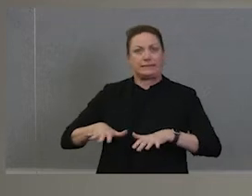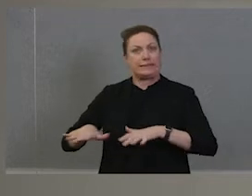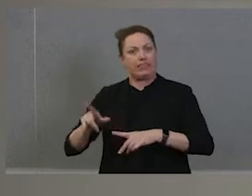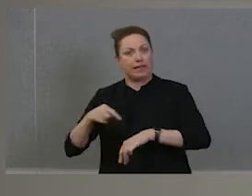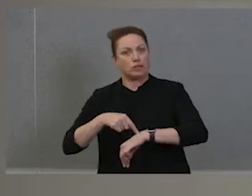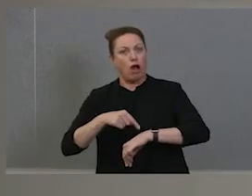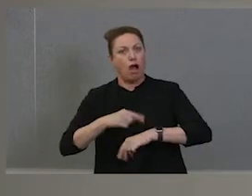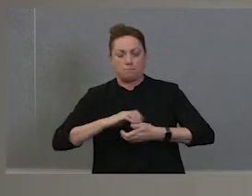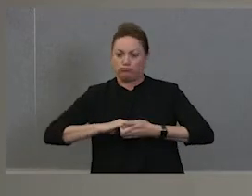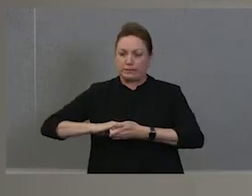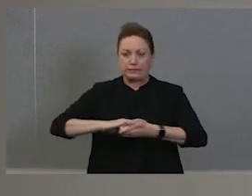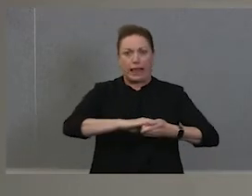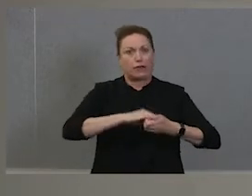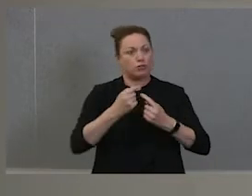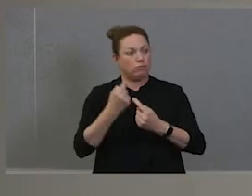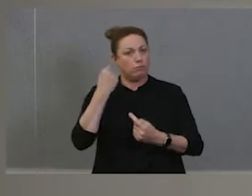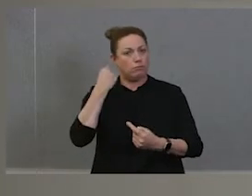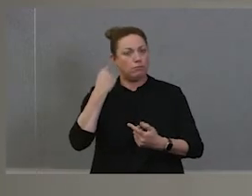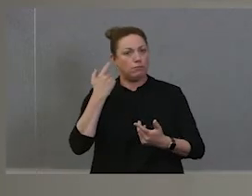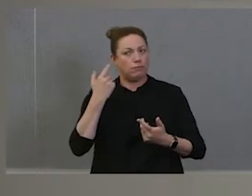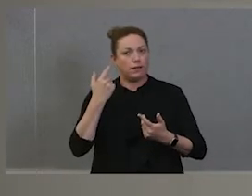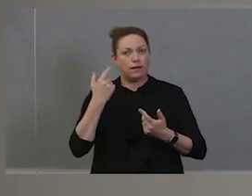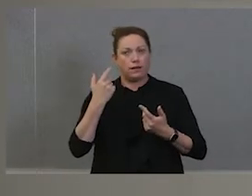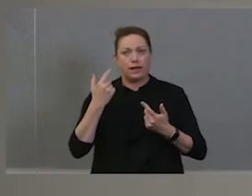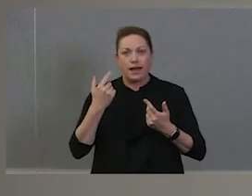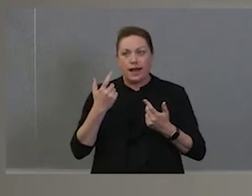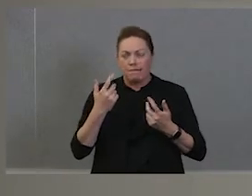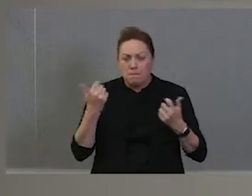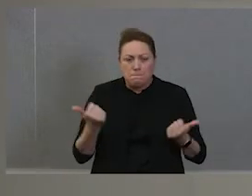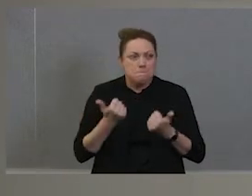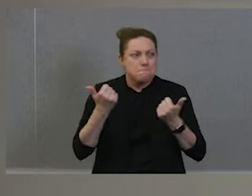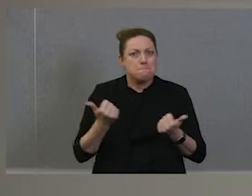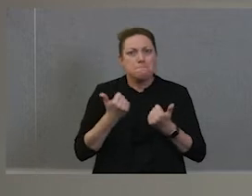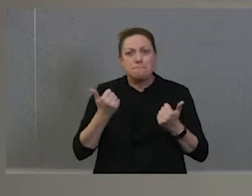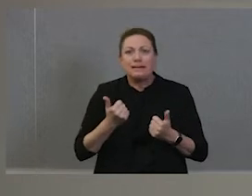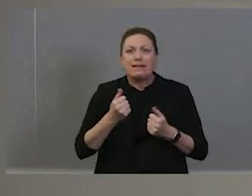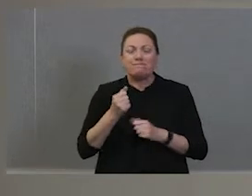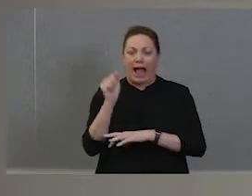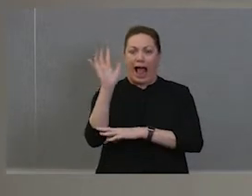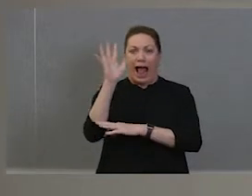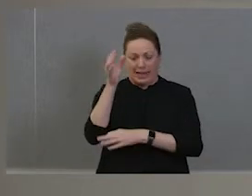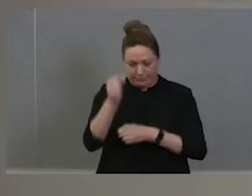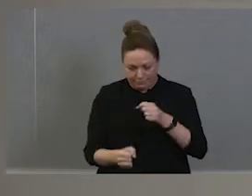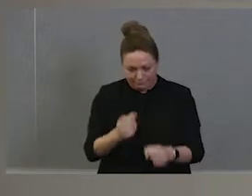back there with all the sea of hands been placed around all different nationalities